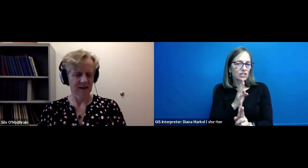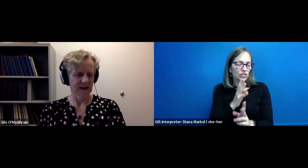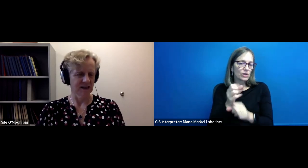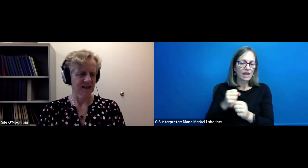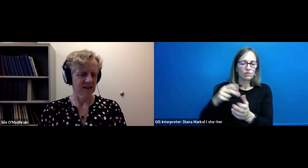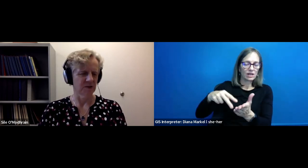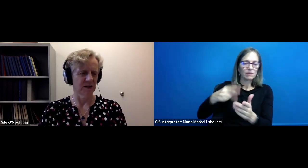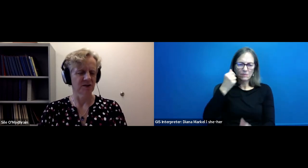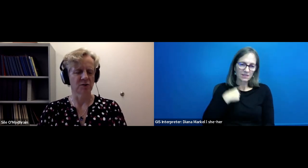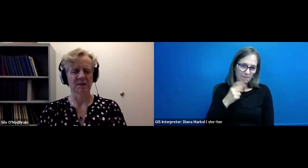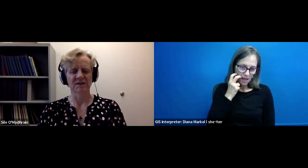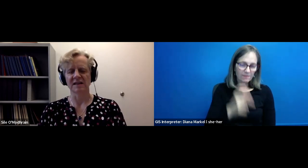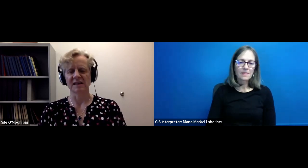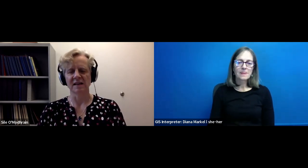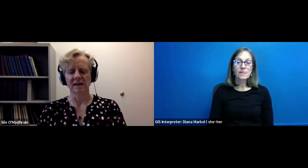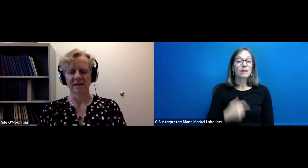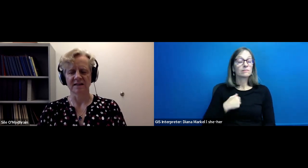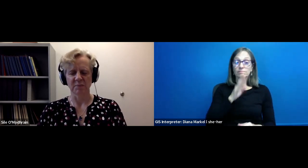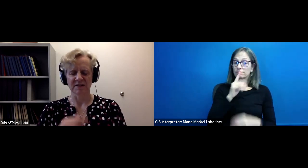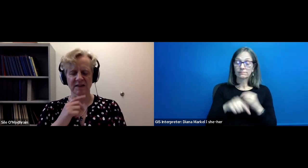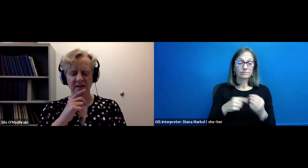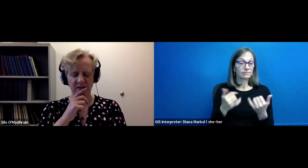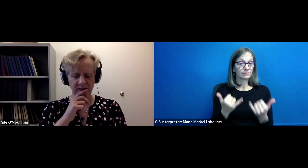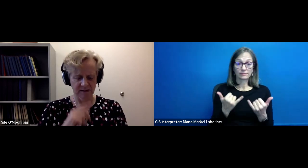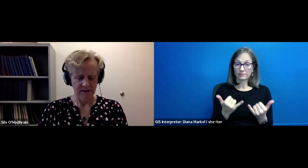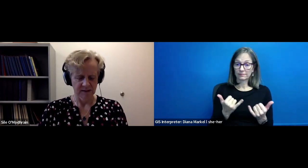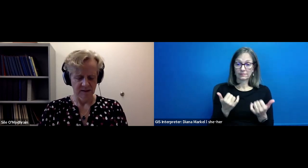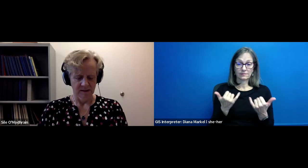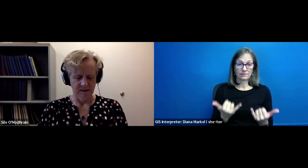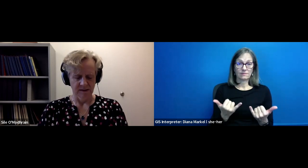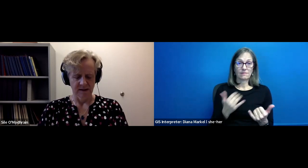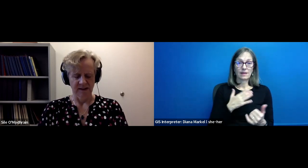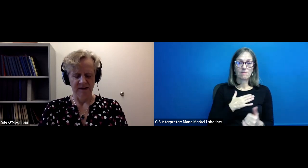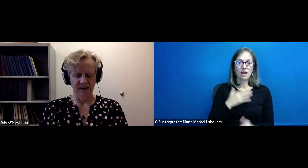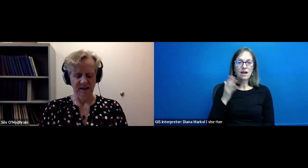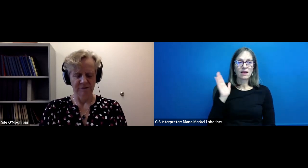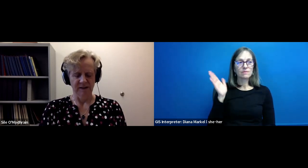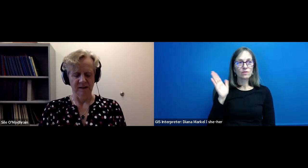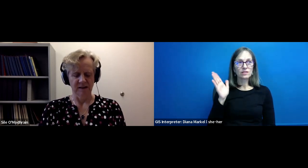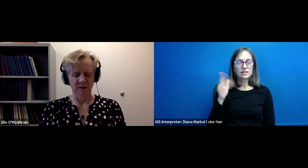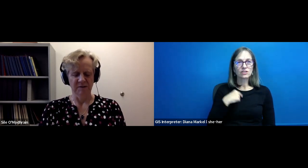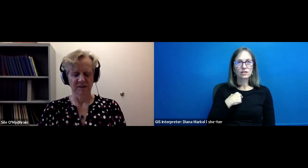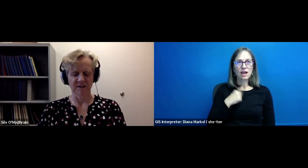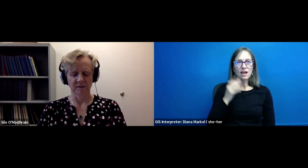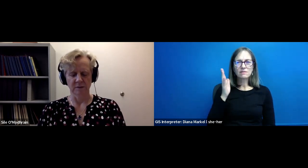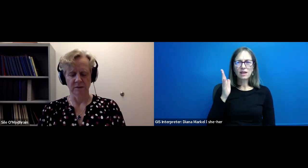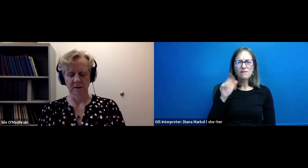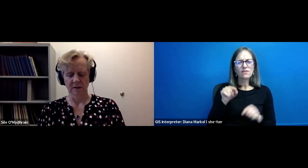Sile O'Modhrain: What I'm going to talk about today. This is a presentation Sile O'Modhrain: that I gave a couple of years ago.